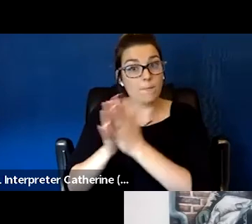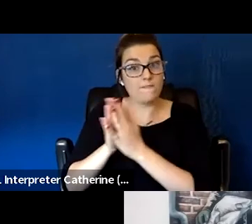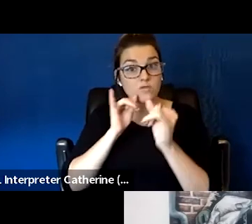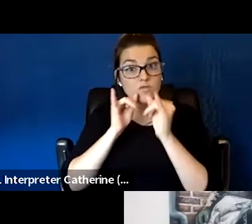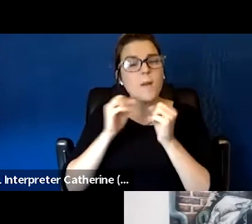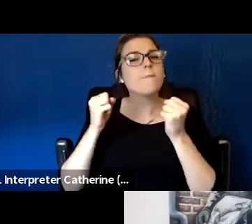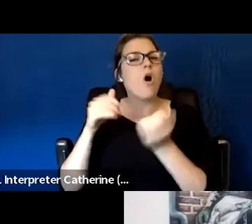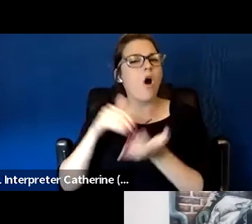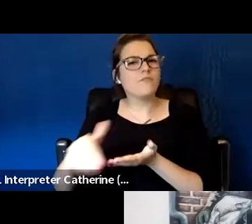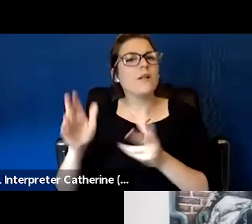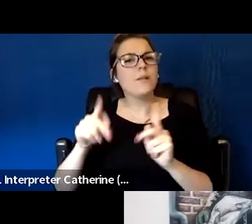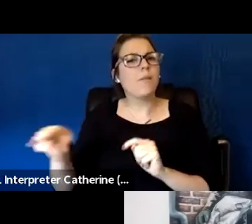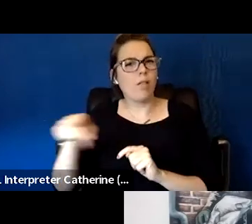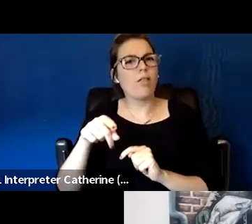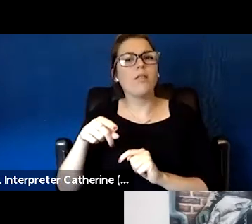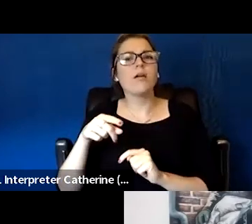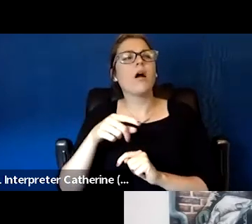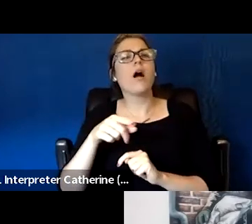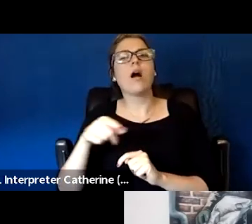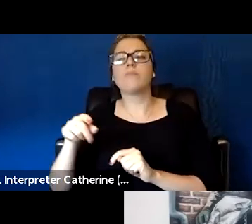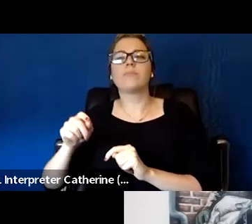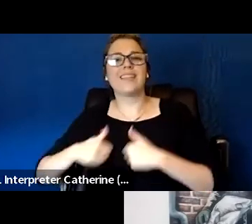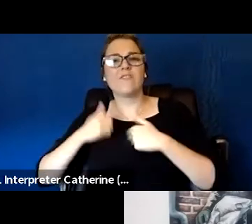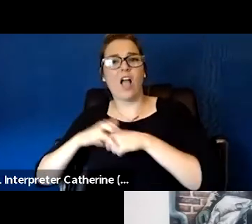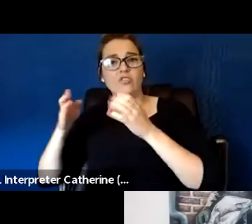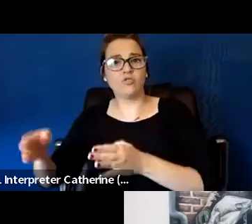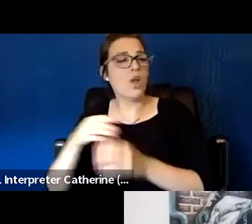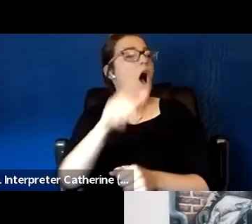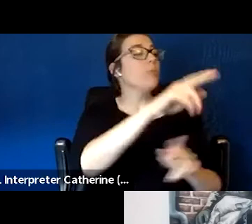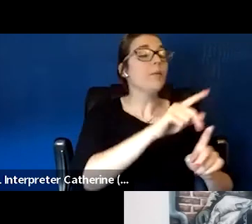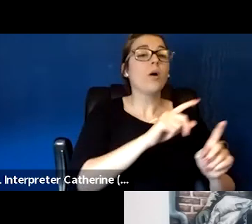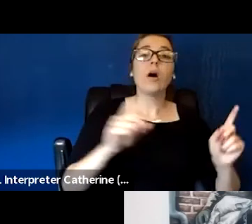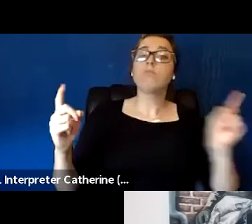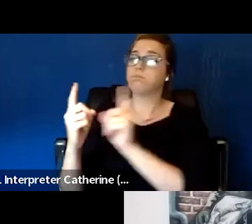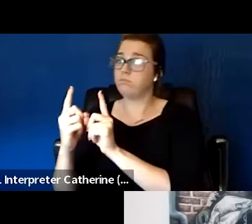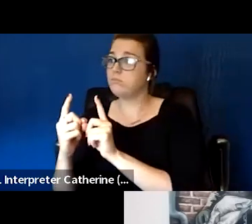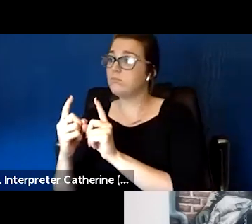in so long that having a skill around motivational interviewing,